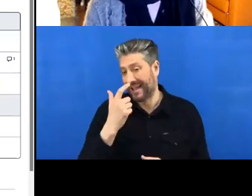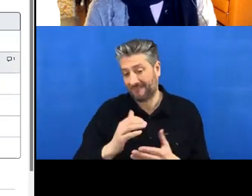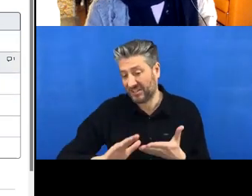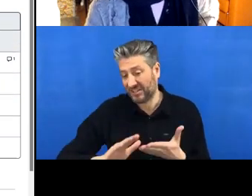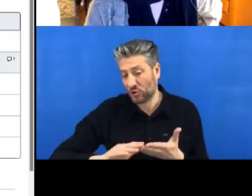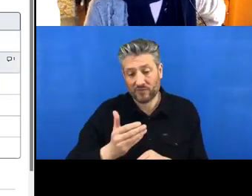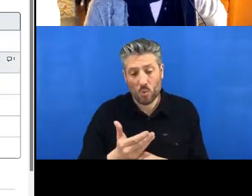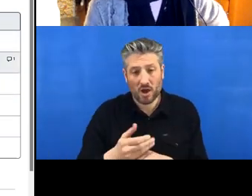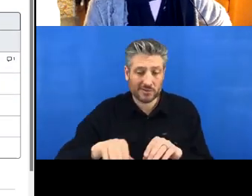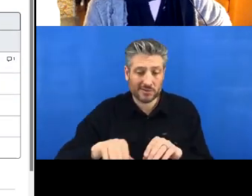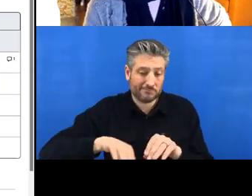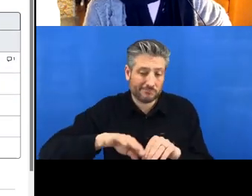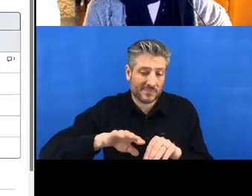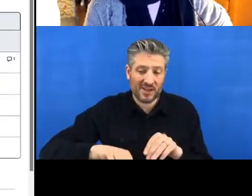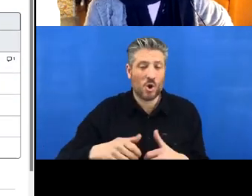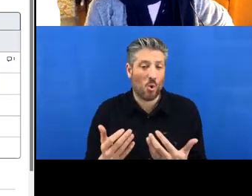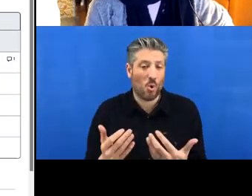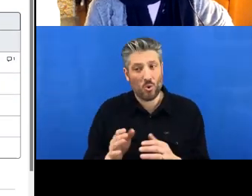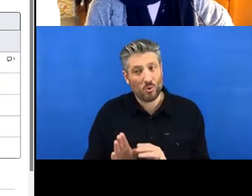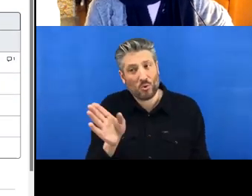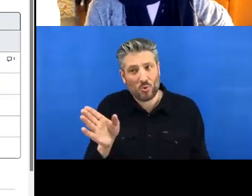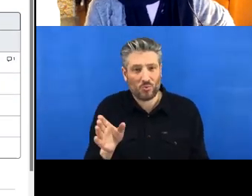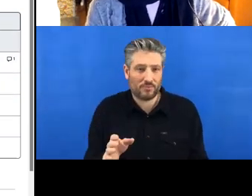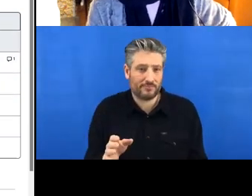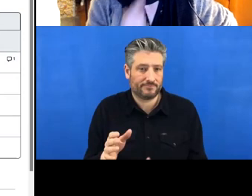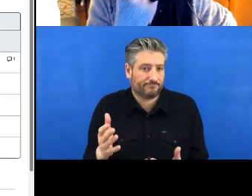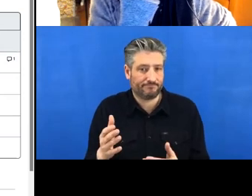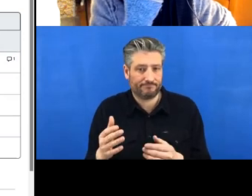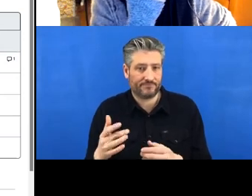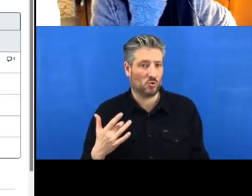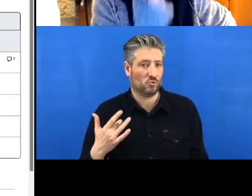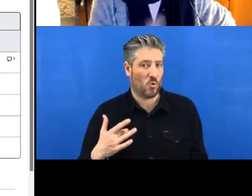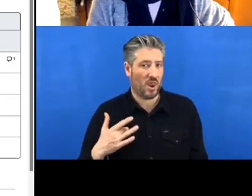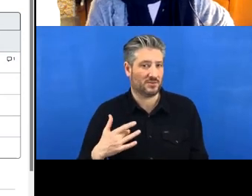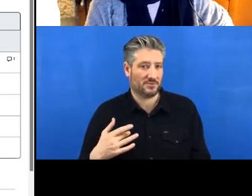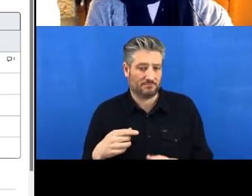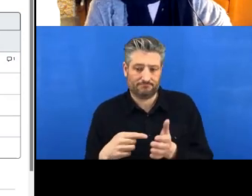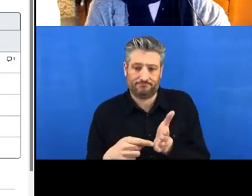go to the loo or something. And then, when we come back, we'll do this kind of stuff directly in RStudio.